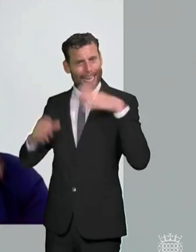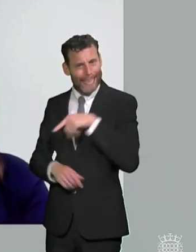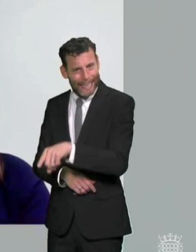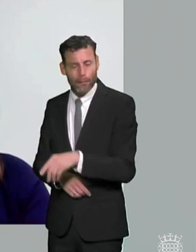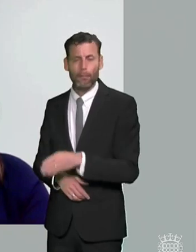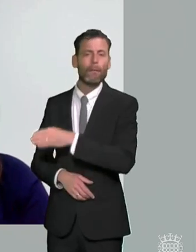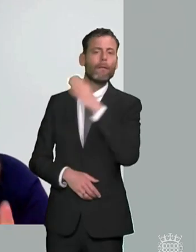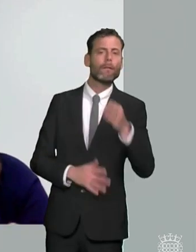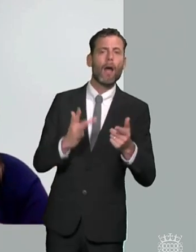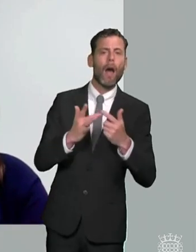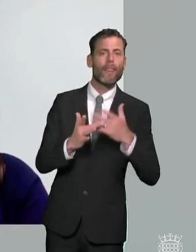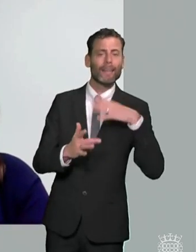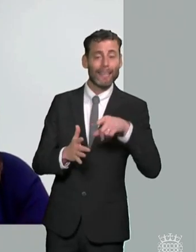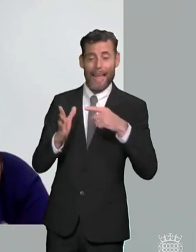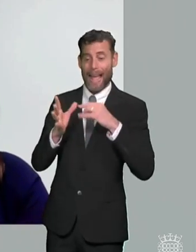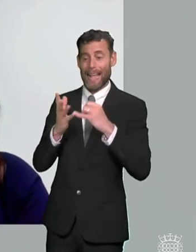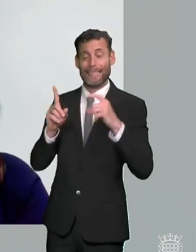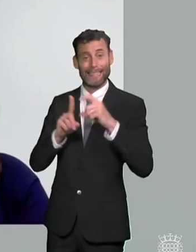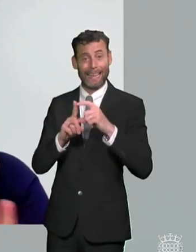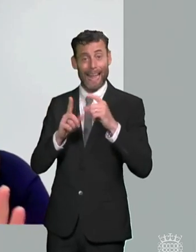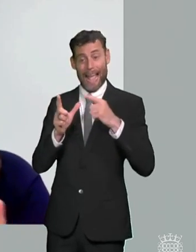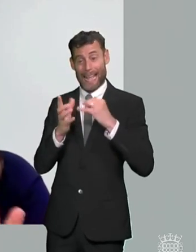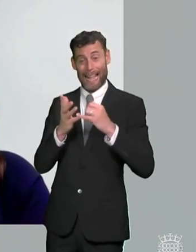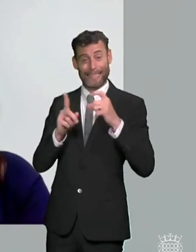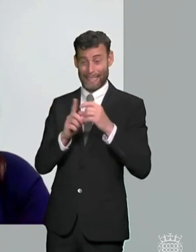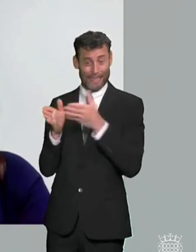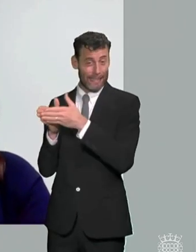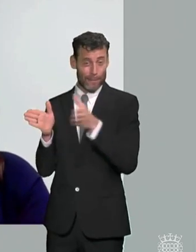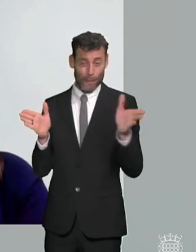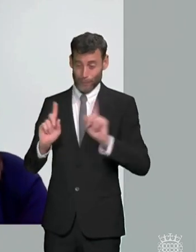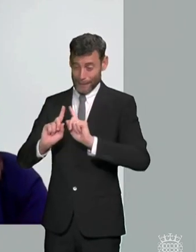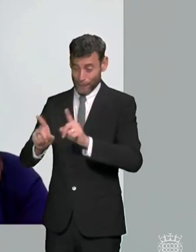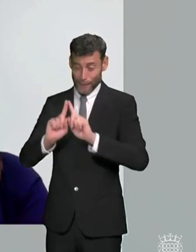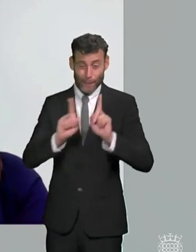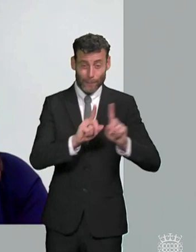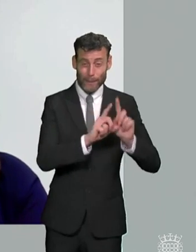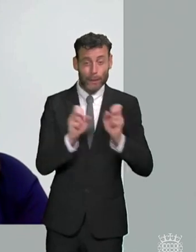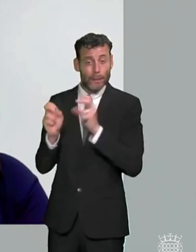when you think about asd it's a spectrum varying in different types of need the level of support